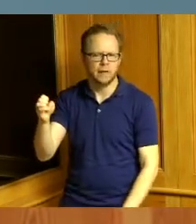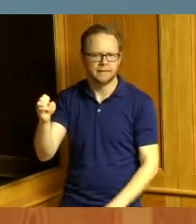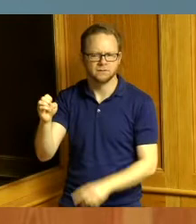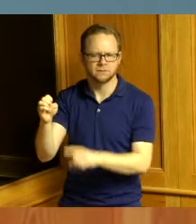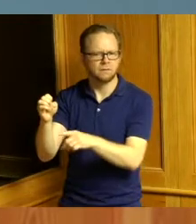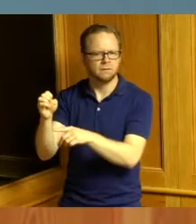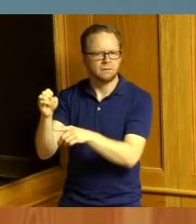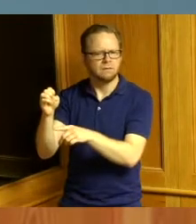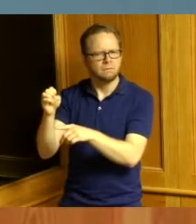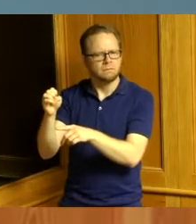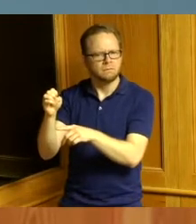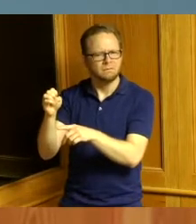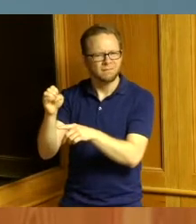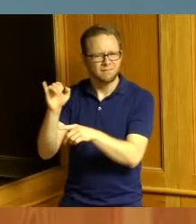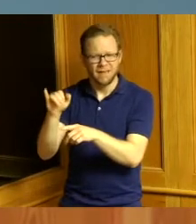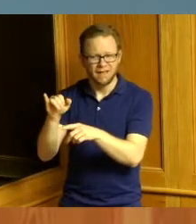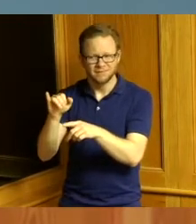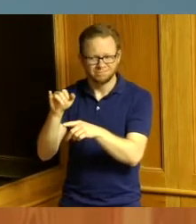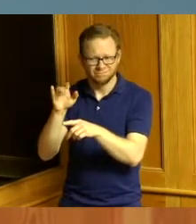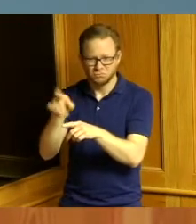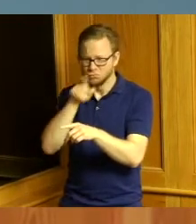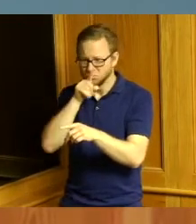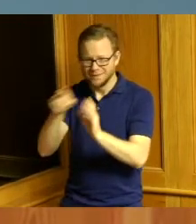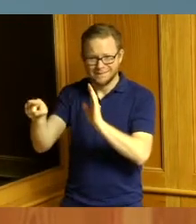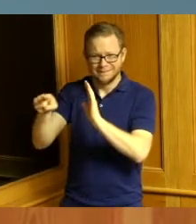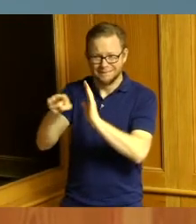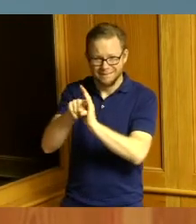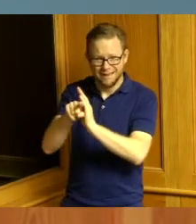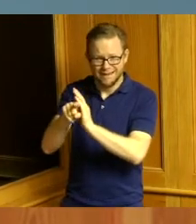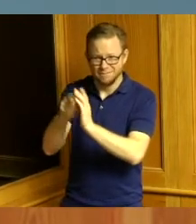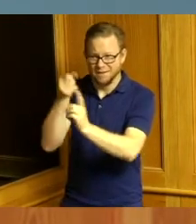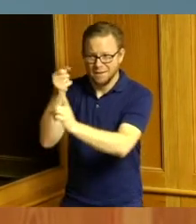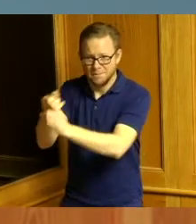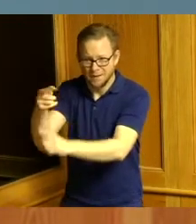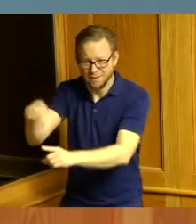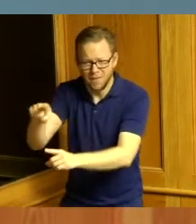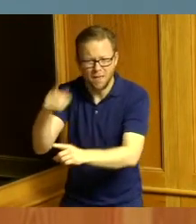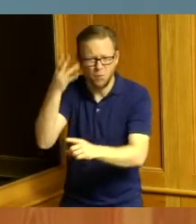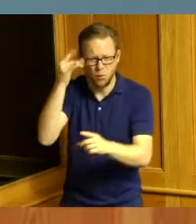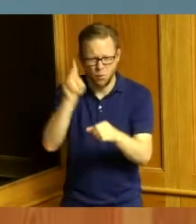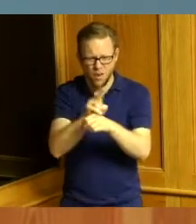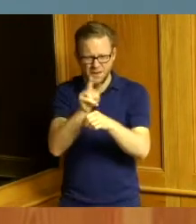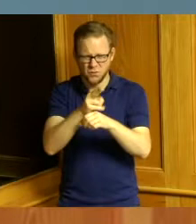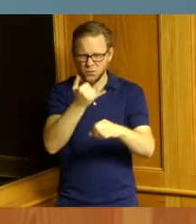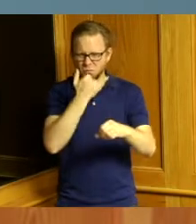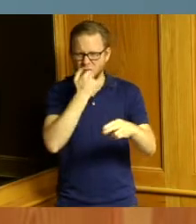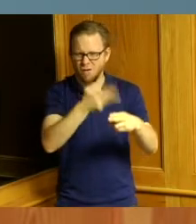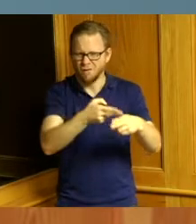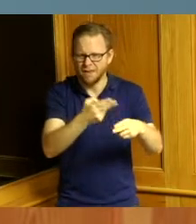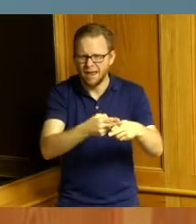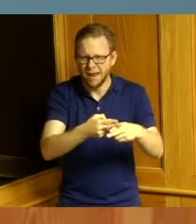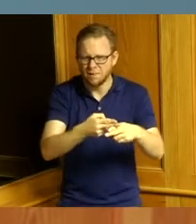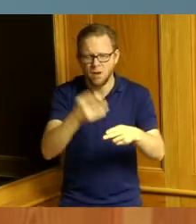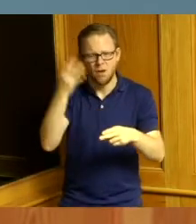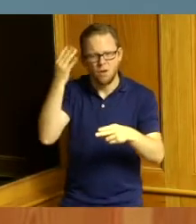they're being negatively impacted from and why why are they fighting on their own to make this change